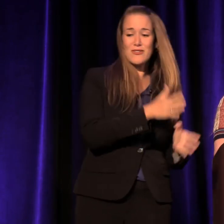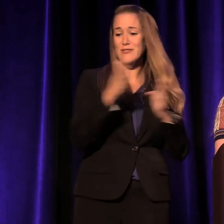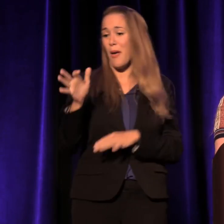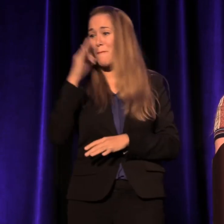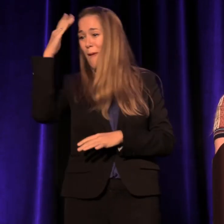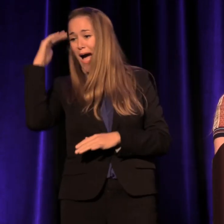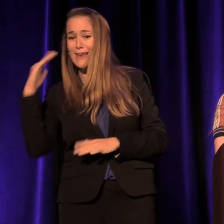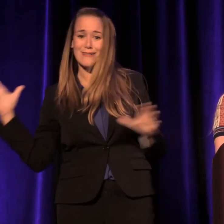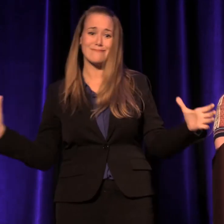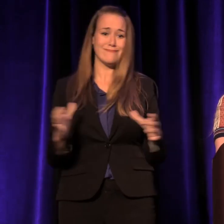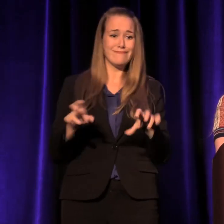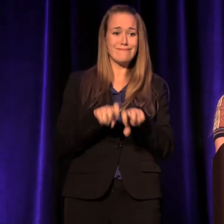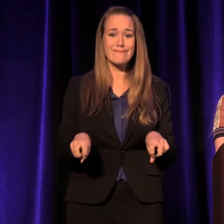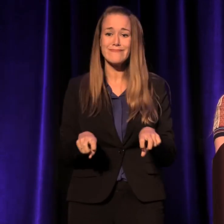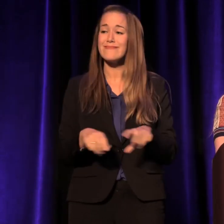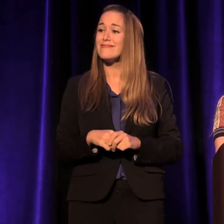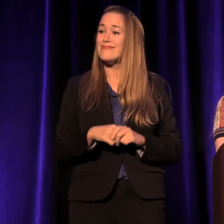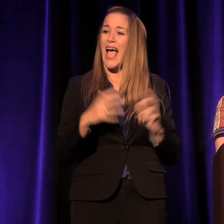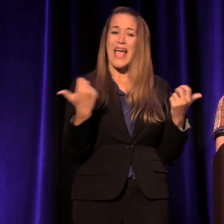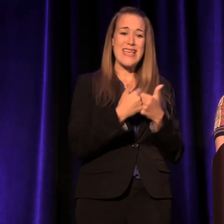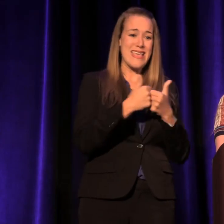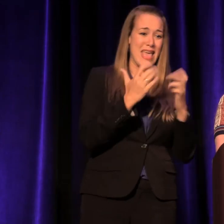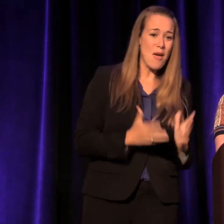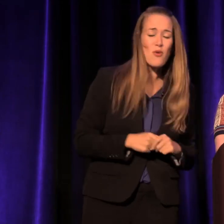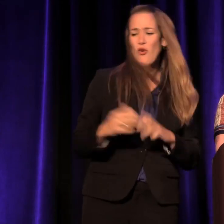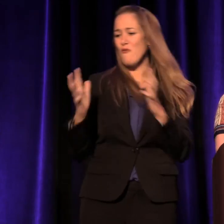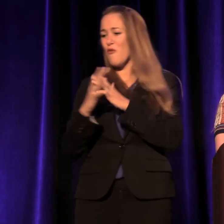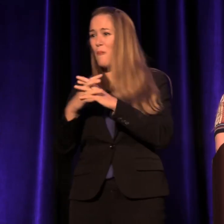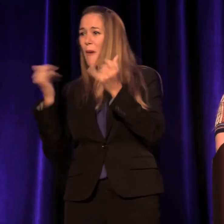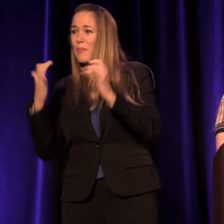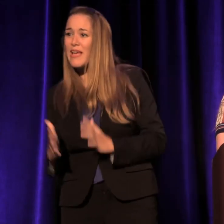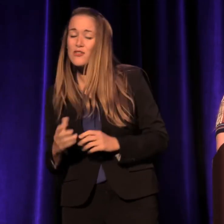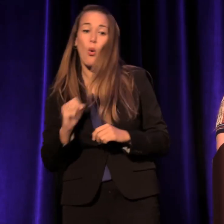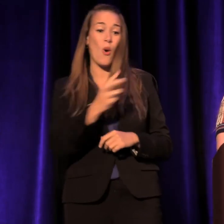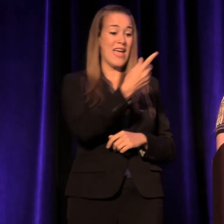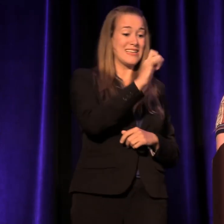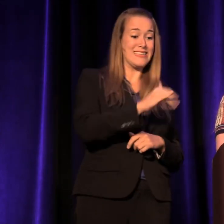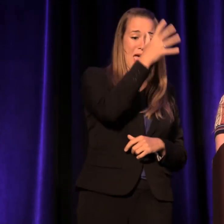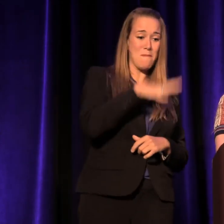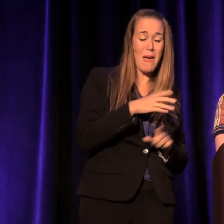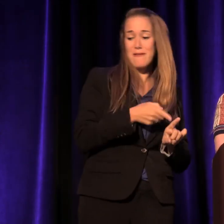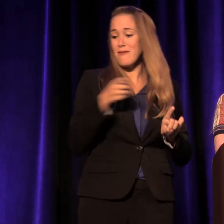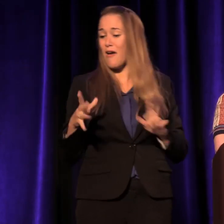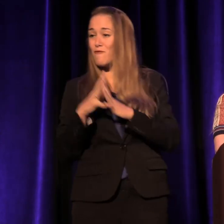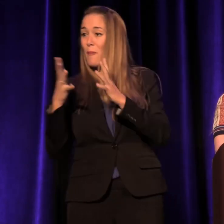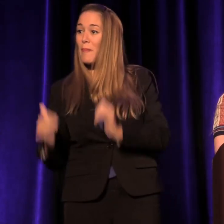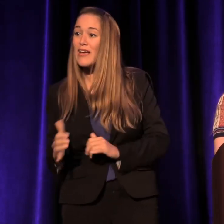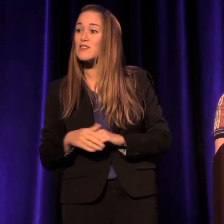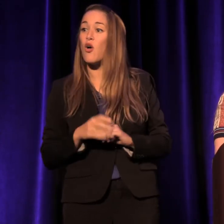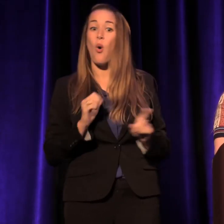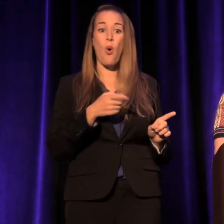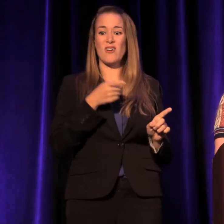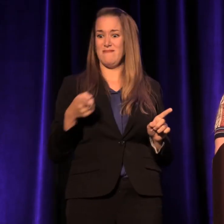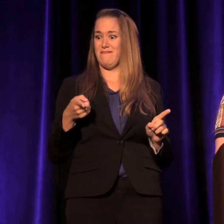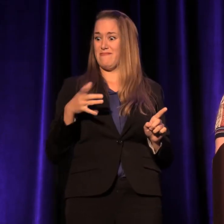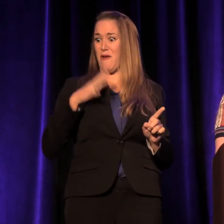Gay men next to football players or football players who are gay men next to boys whose granddads were in the KKK.